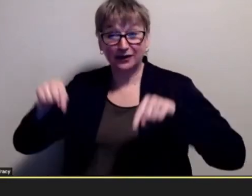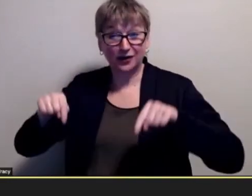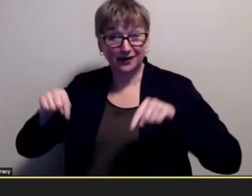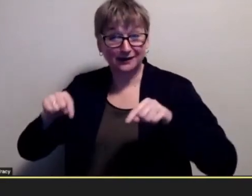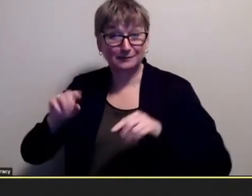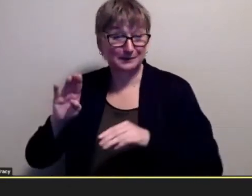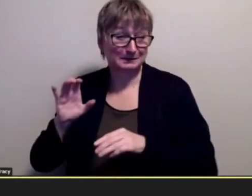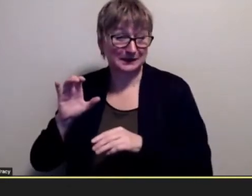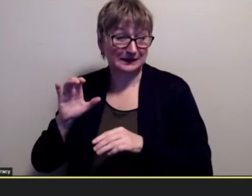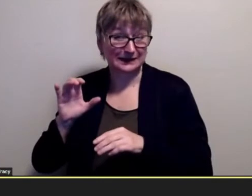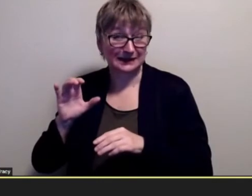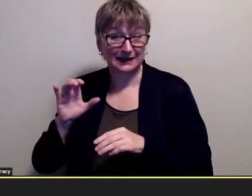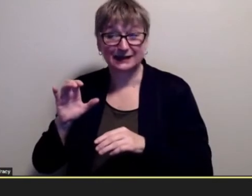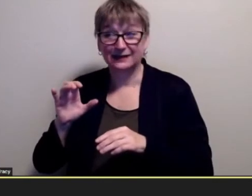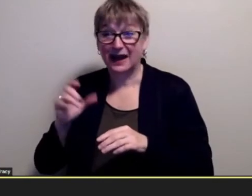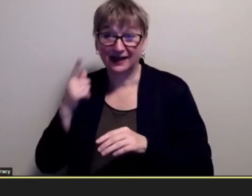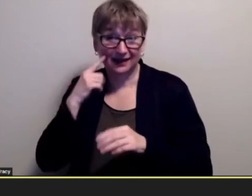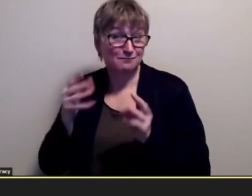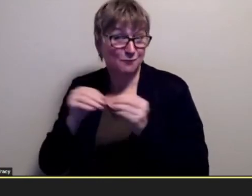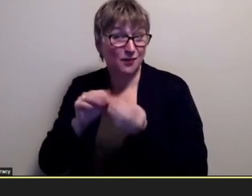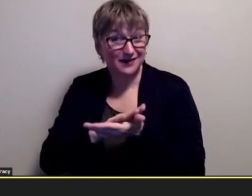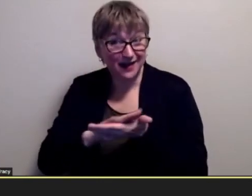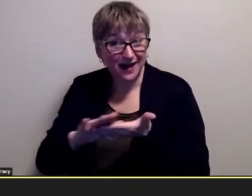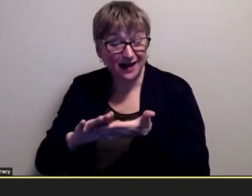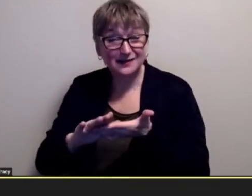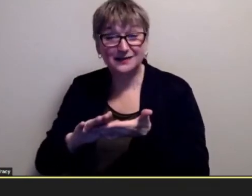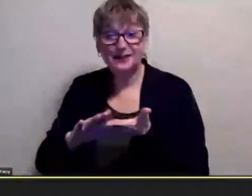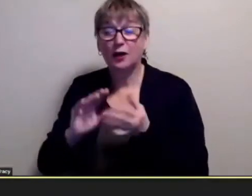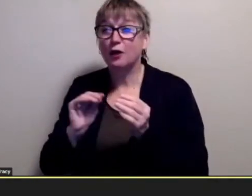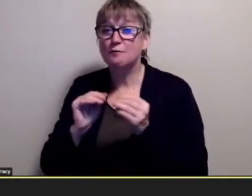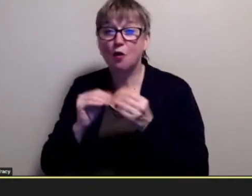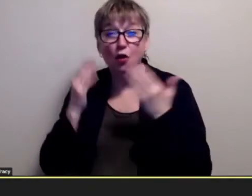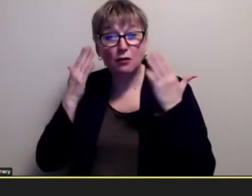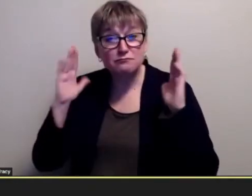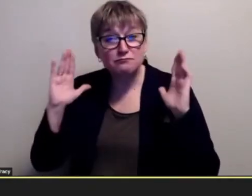a lot nicer or a little more like something or it could be an environment